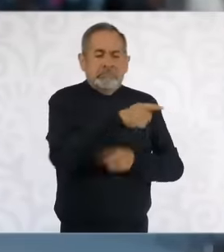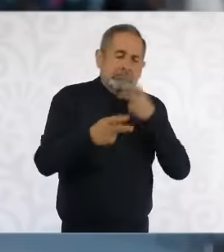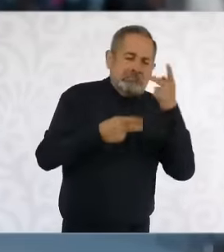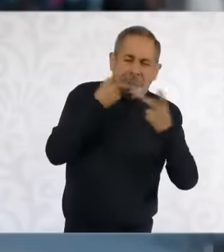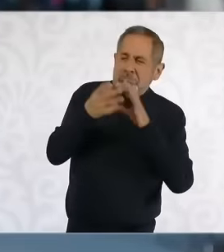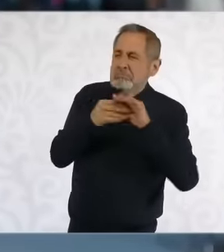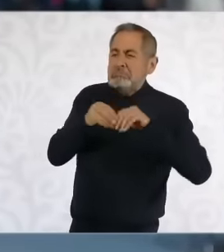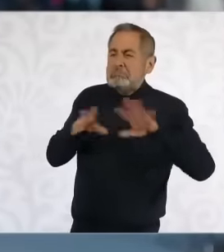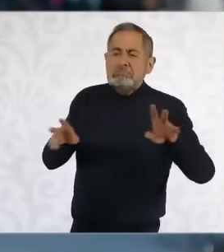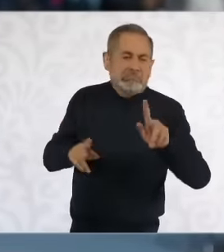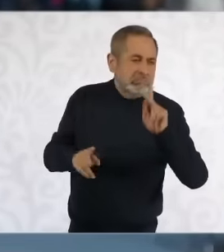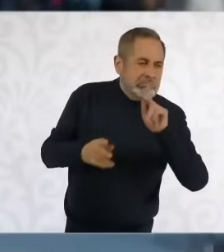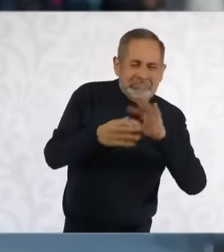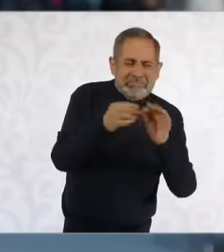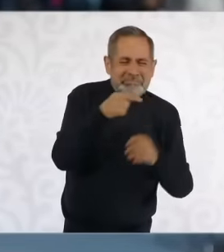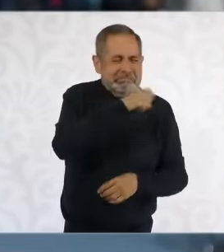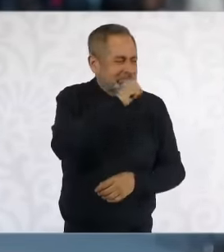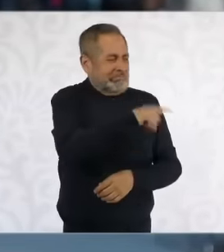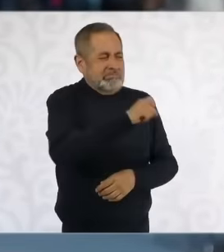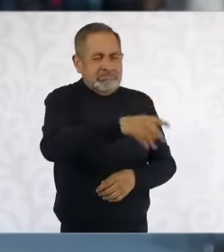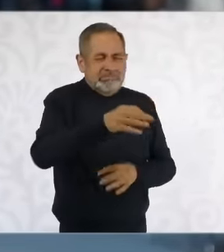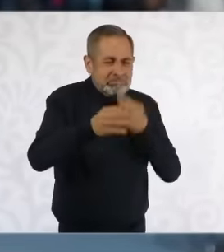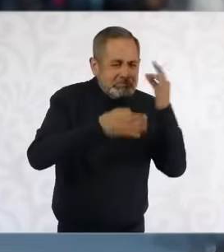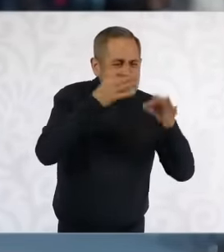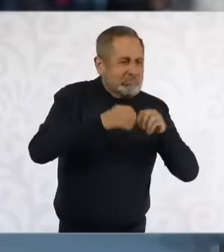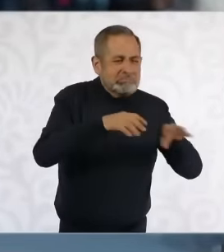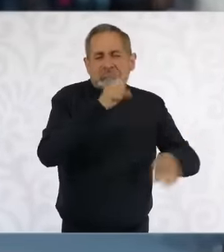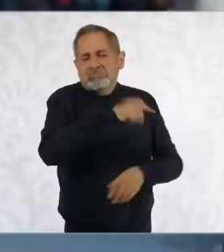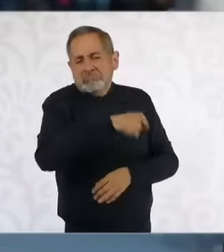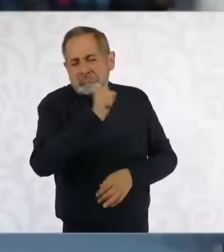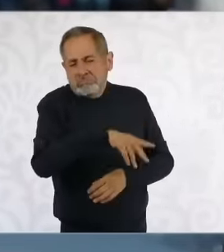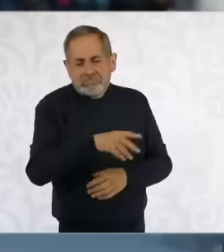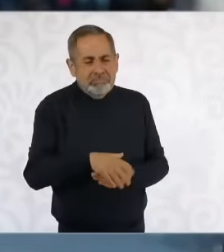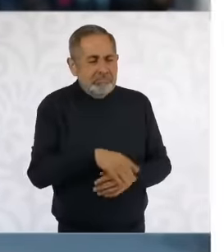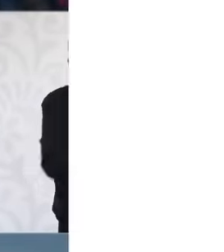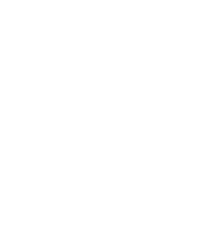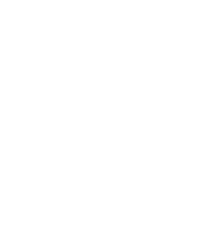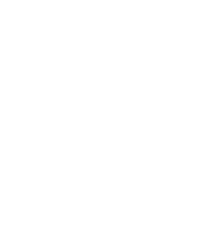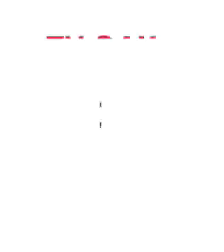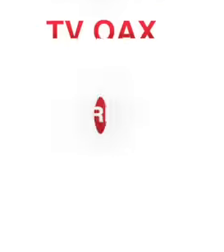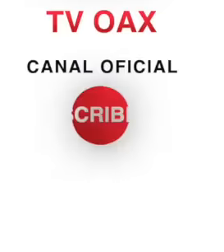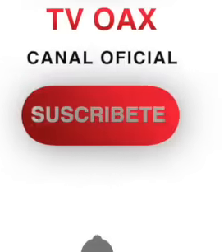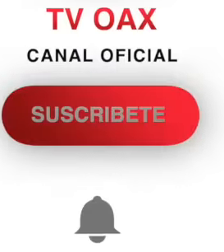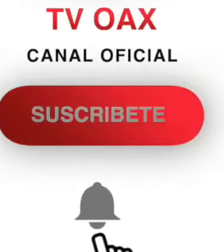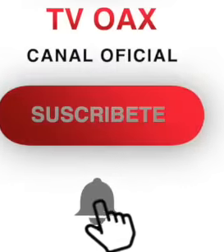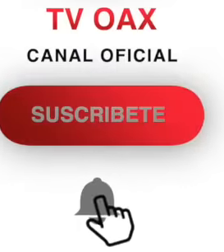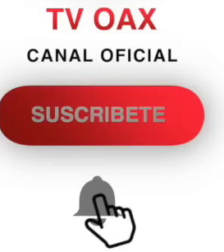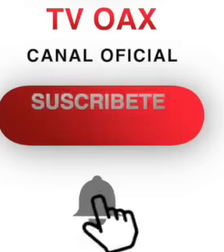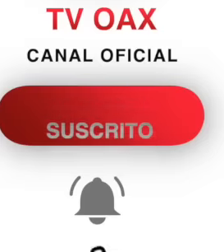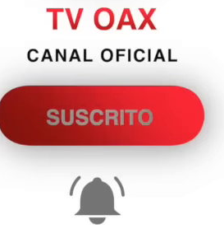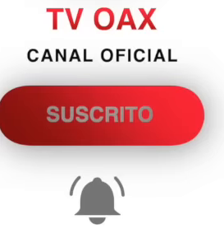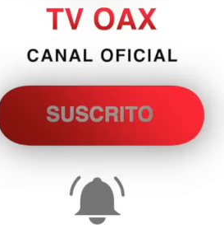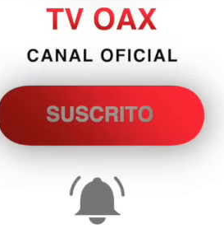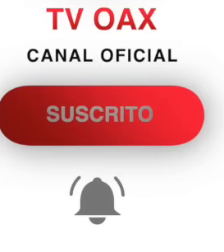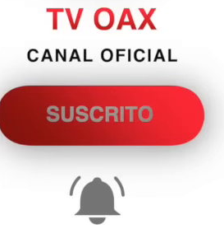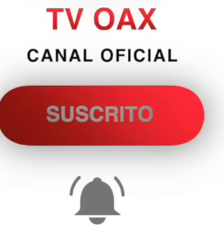traditional eh media mainly that eh support these voices of conservatism of the reaction to